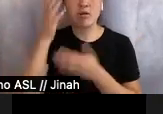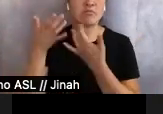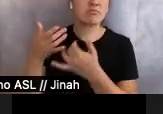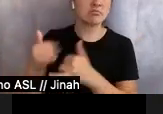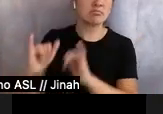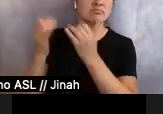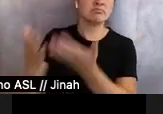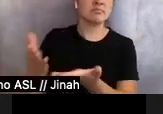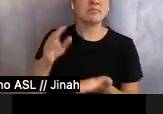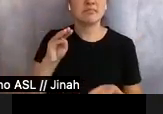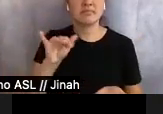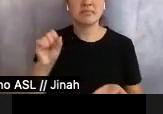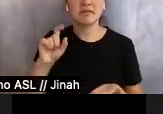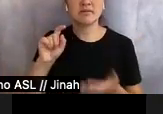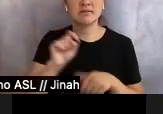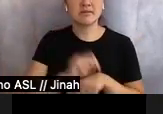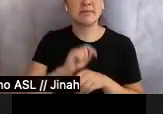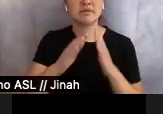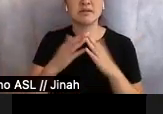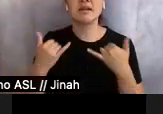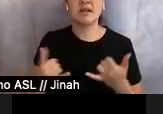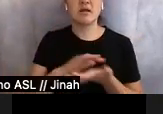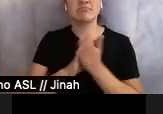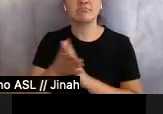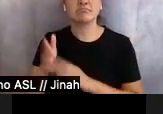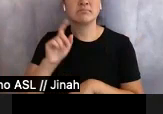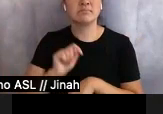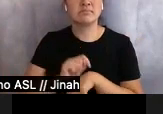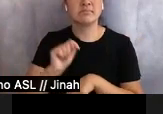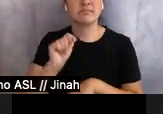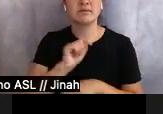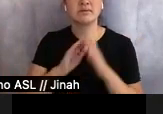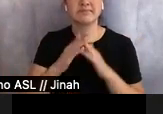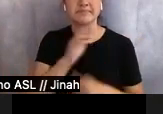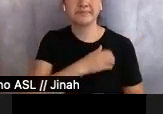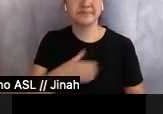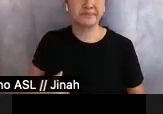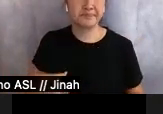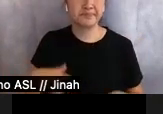Temple City Ambassador. The pavilion, now with a fresh coat of paint, still featured the music